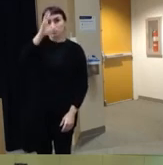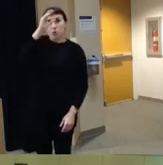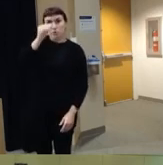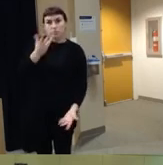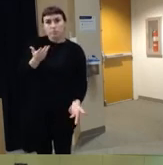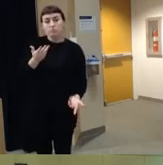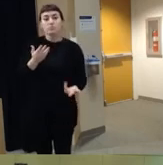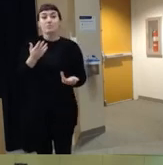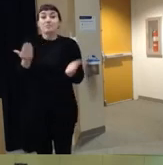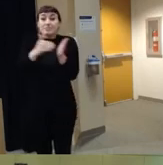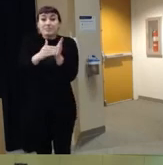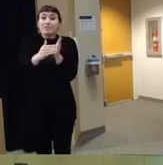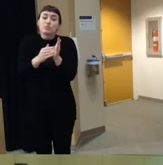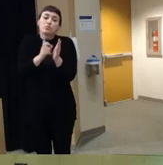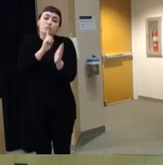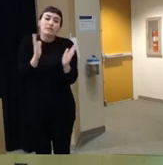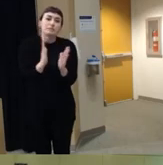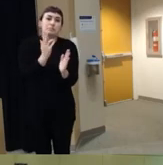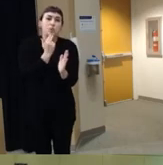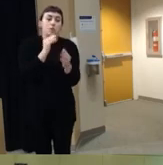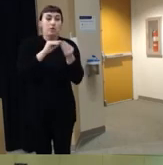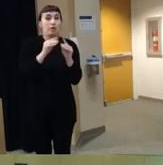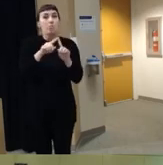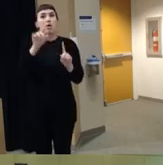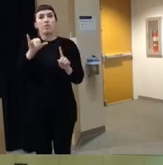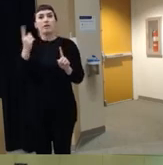again we're talking really small number here um but this is something that we see